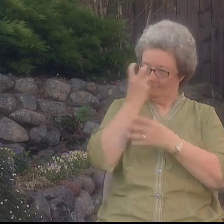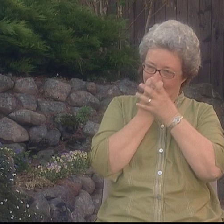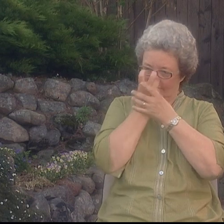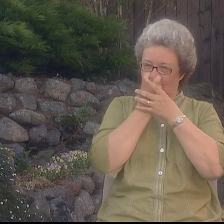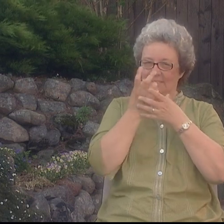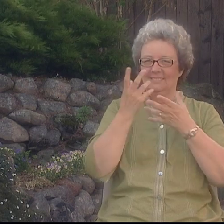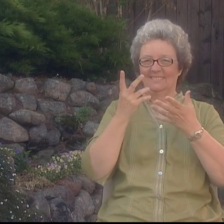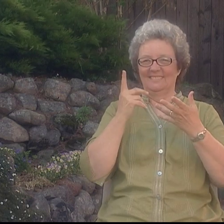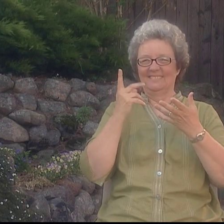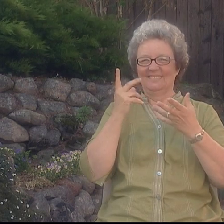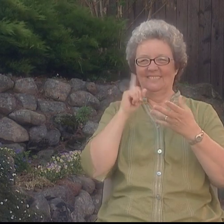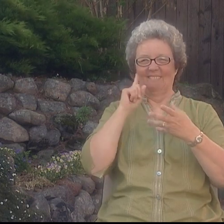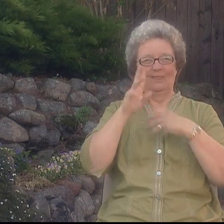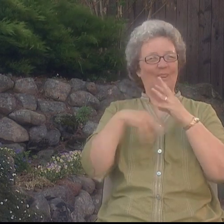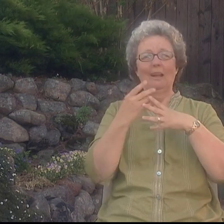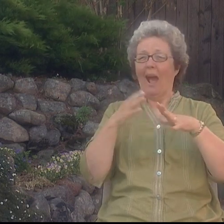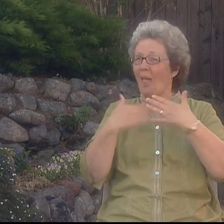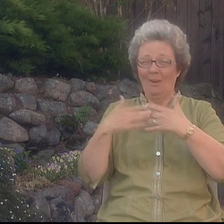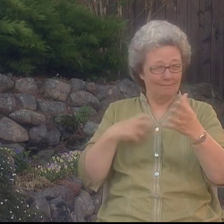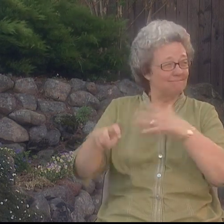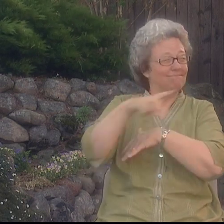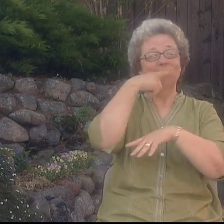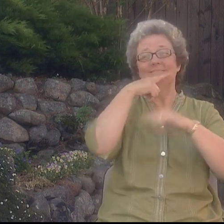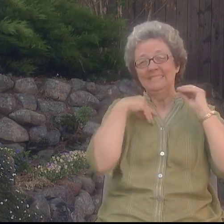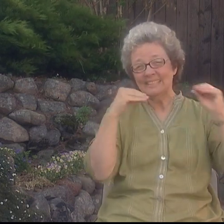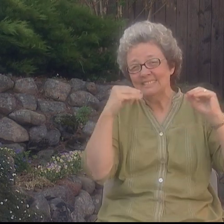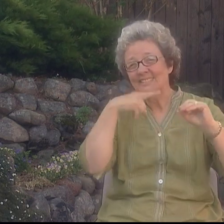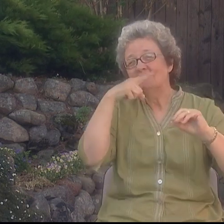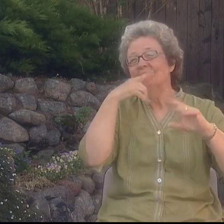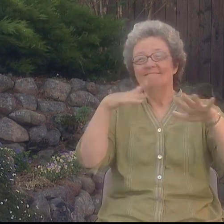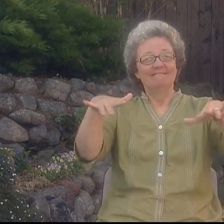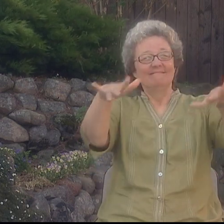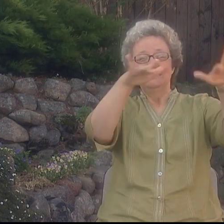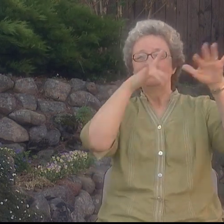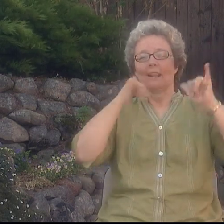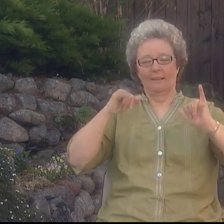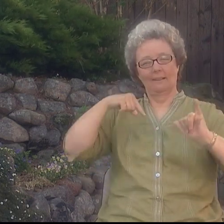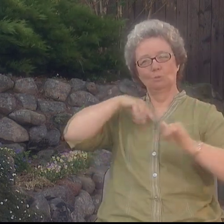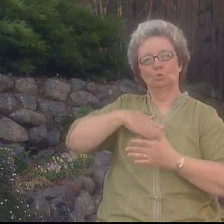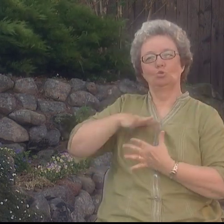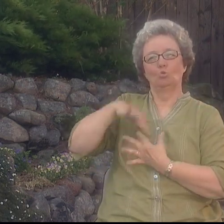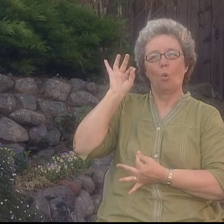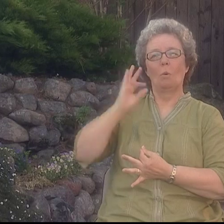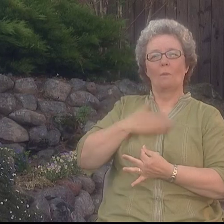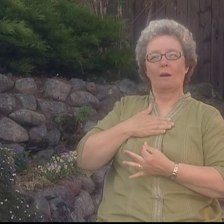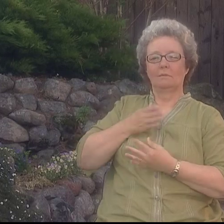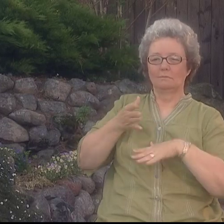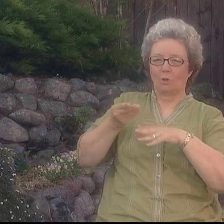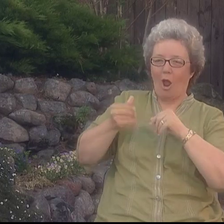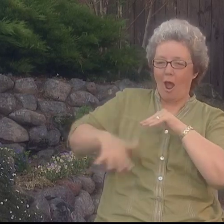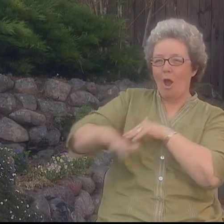The deaf world is my home base, it's who I am. I do teach hearing people, I interact with the hearing world, of course,